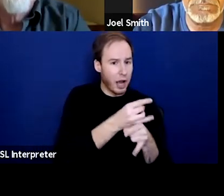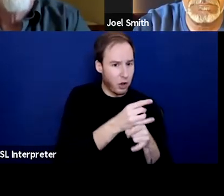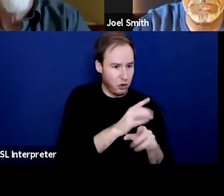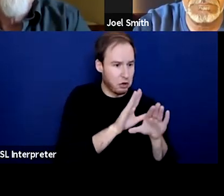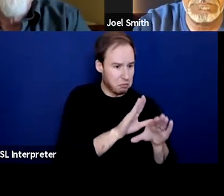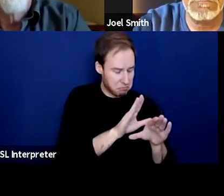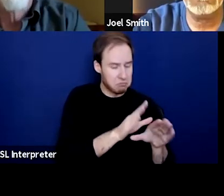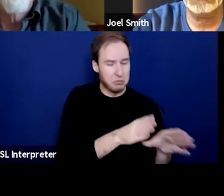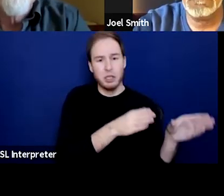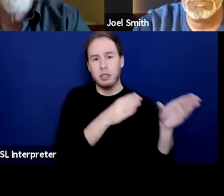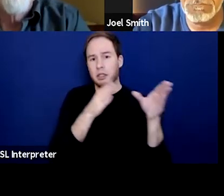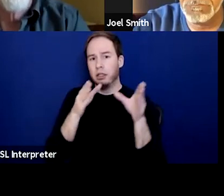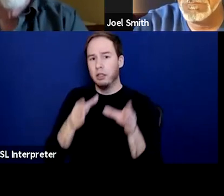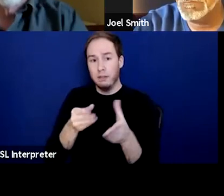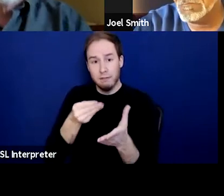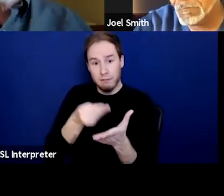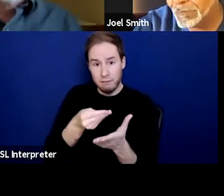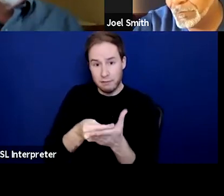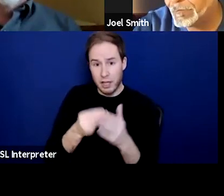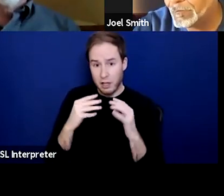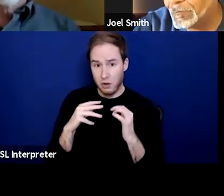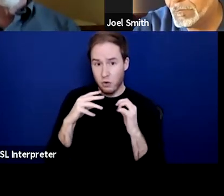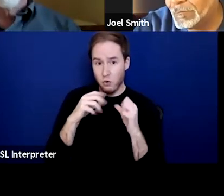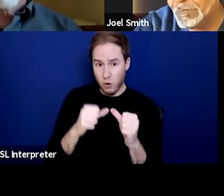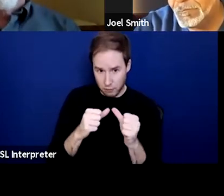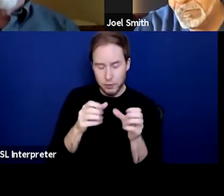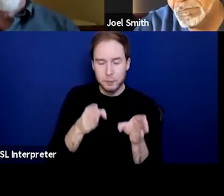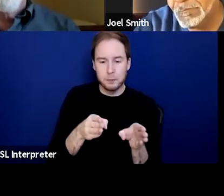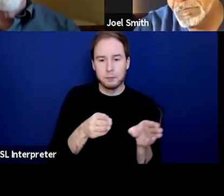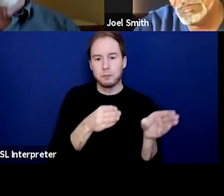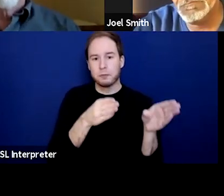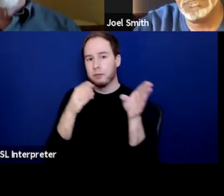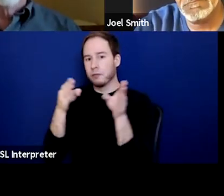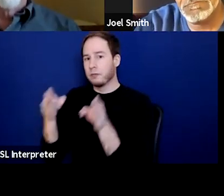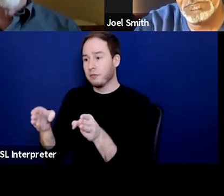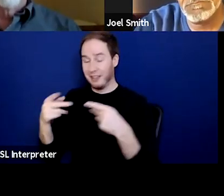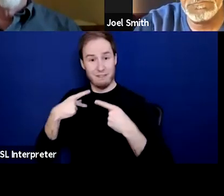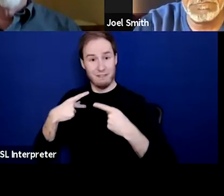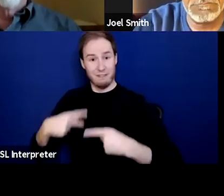And I've had to heal from some physical stuff due to my addictions. And so, I like the layering effect.